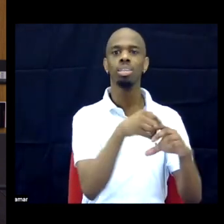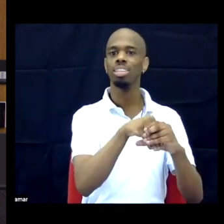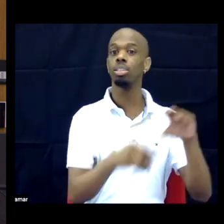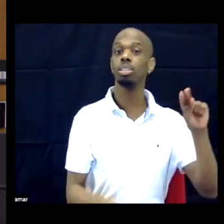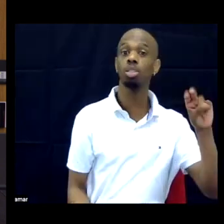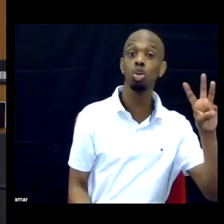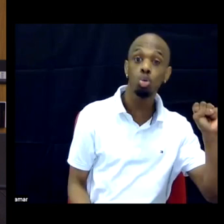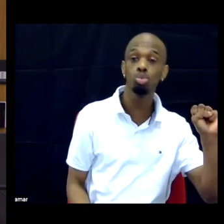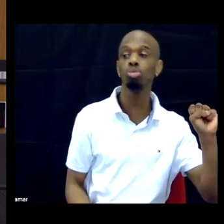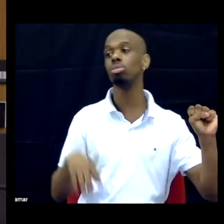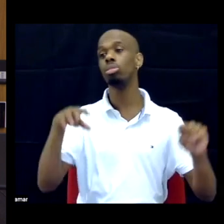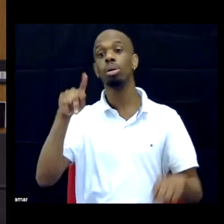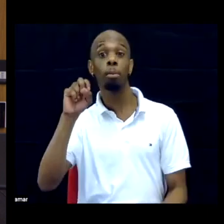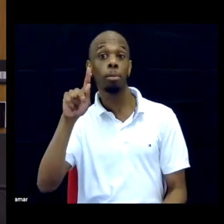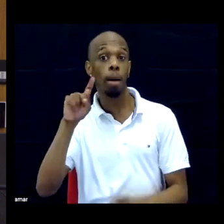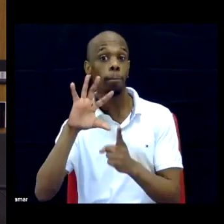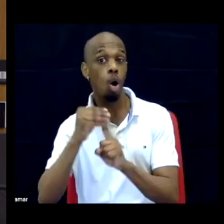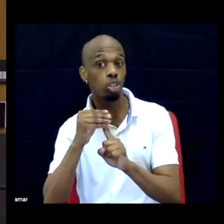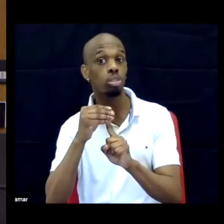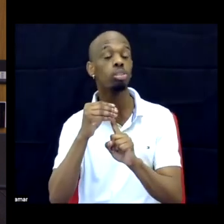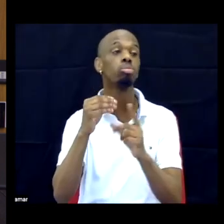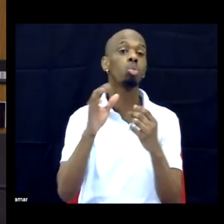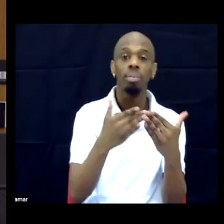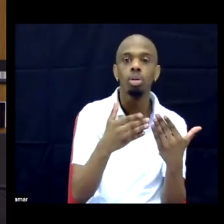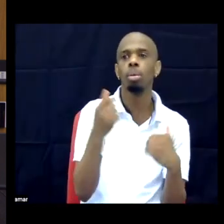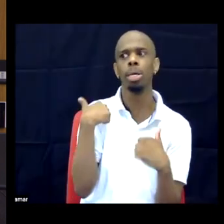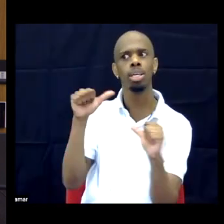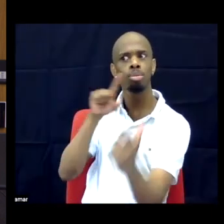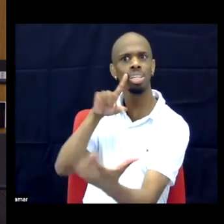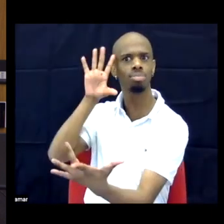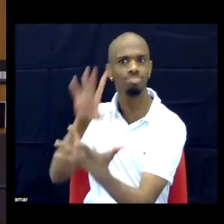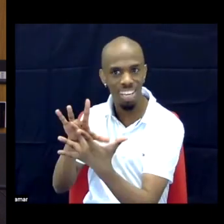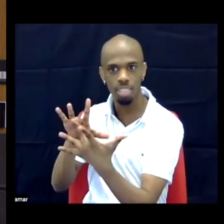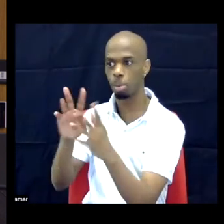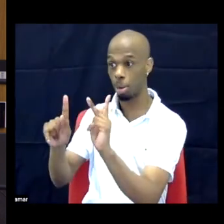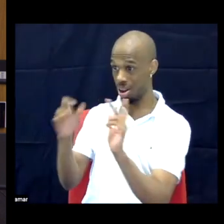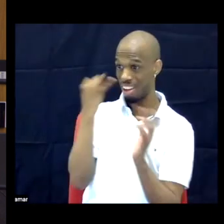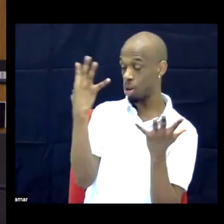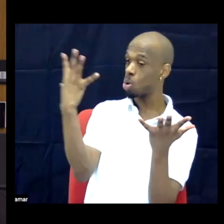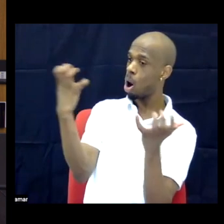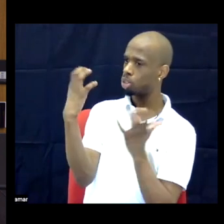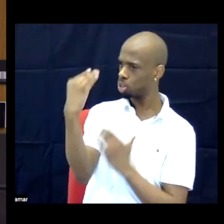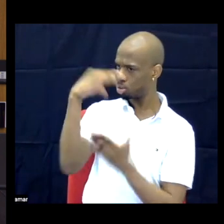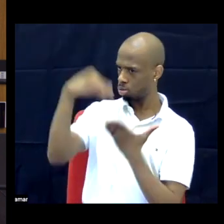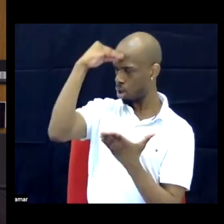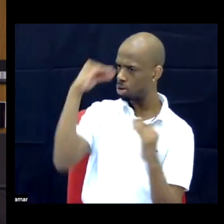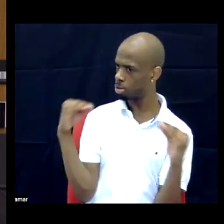well, hey, if you want to read more about this, here's a chapter. And I can link directly to that downloadable chapter.